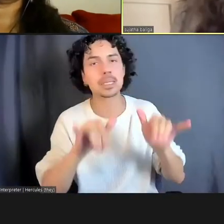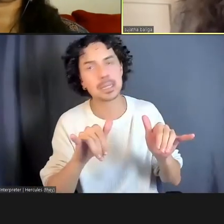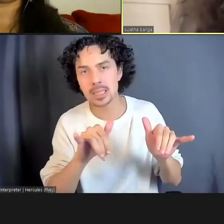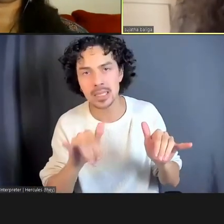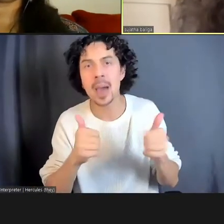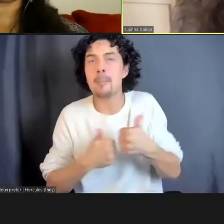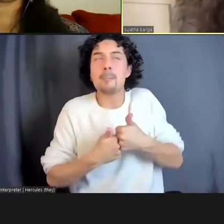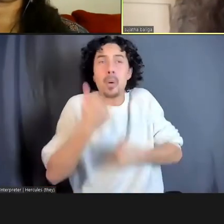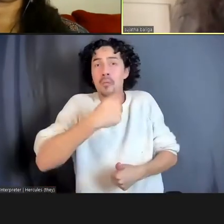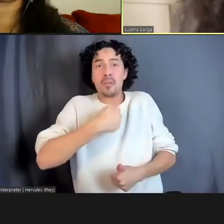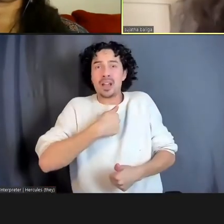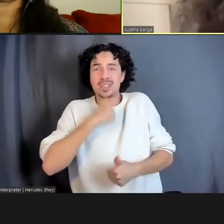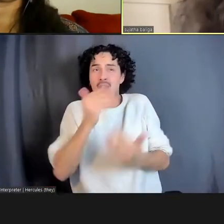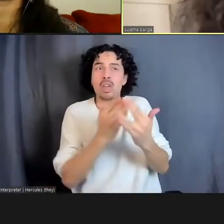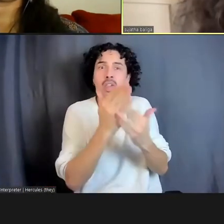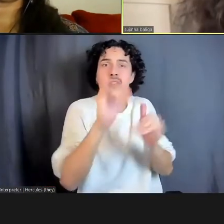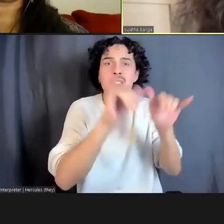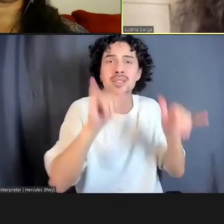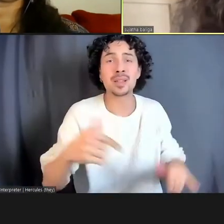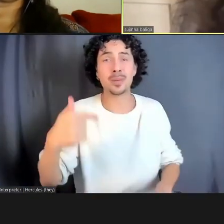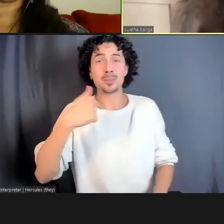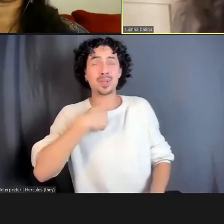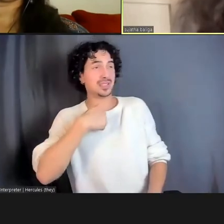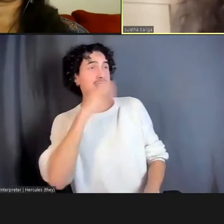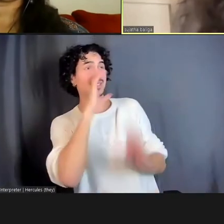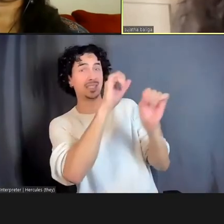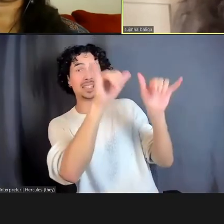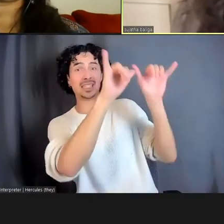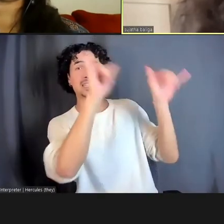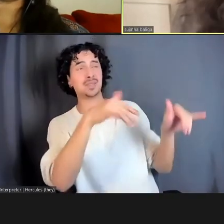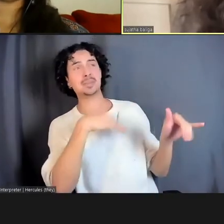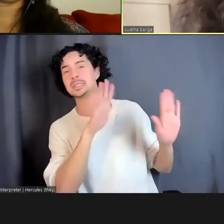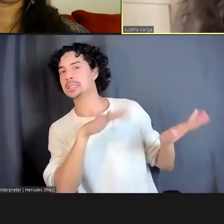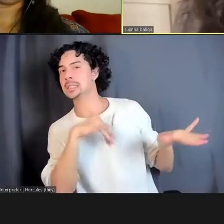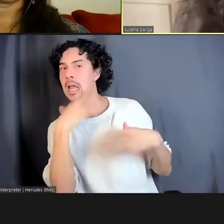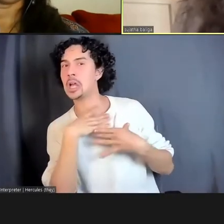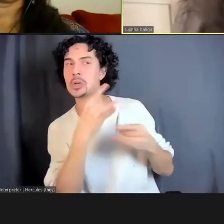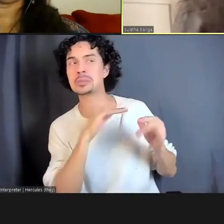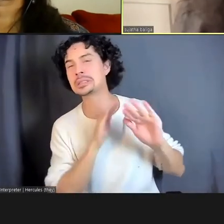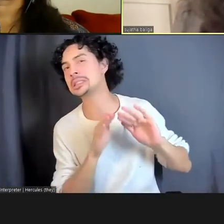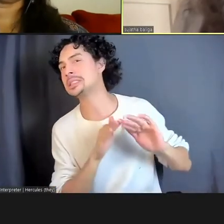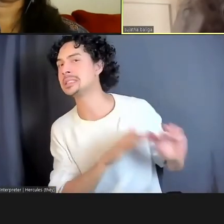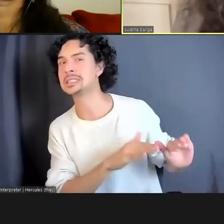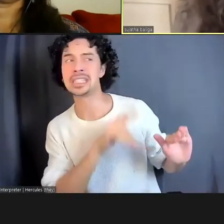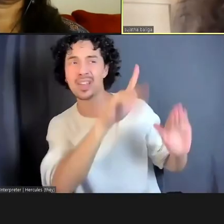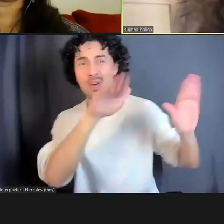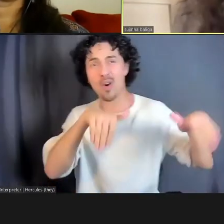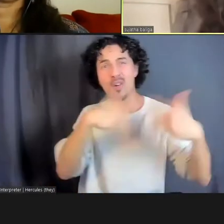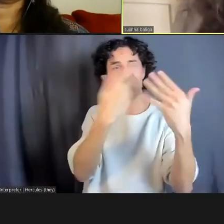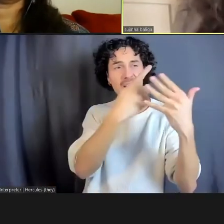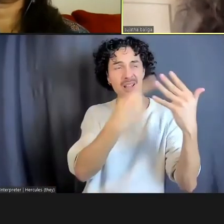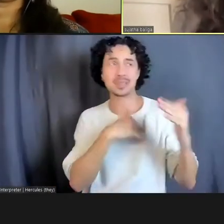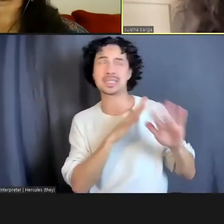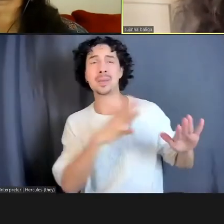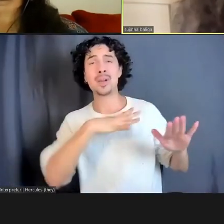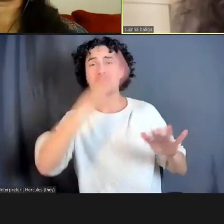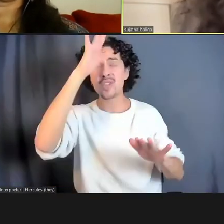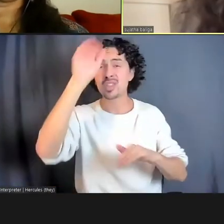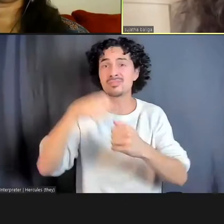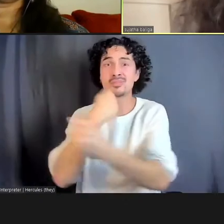I myself had zero interest in anything that the system had on offer, right? I didn't want my father locked up, I didn't want potential immigration